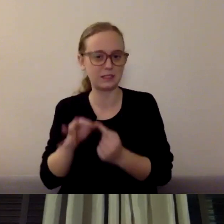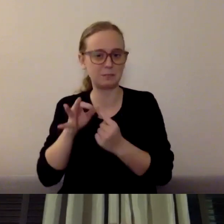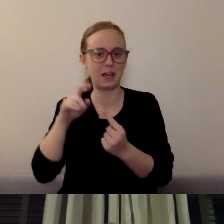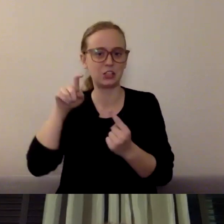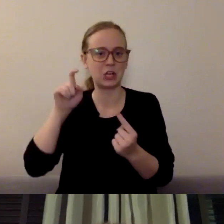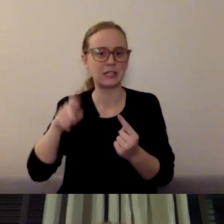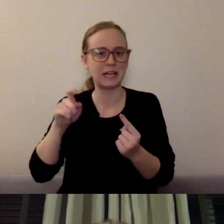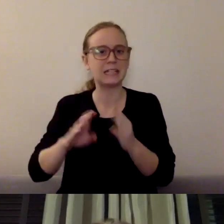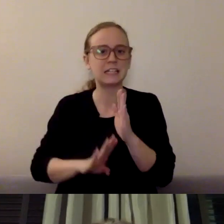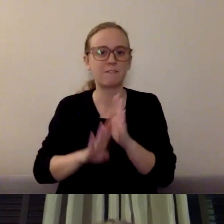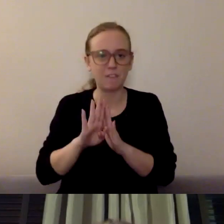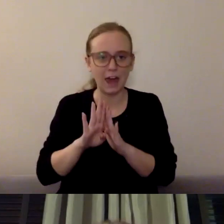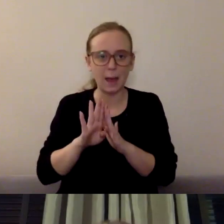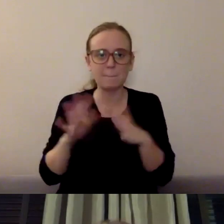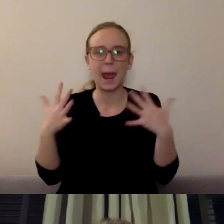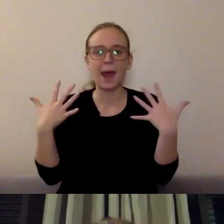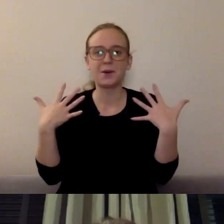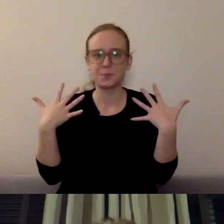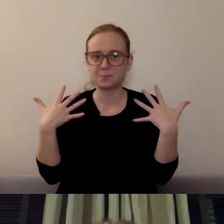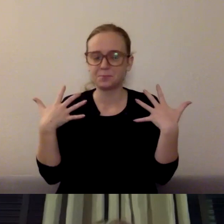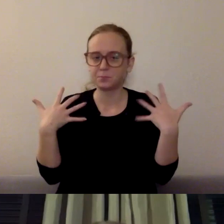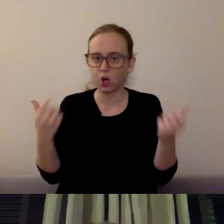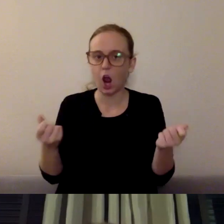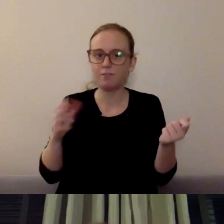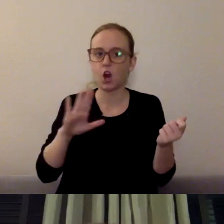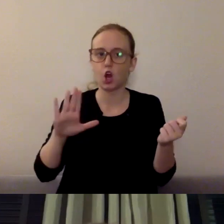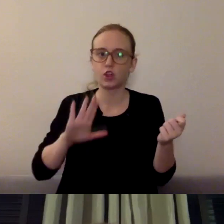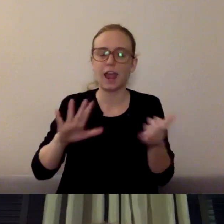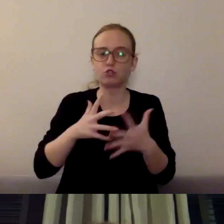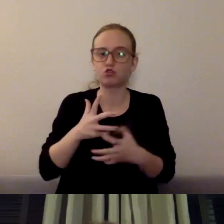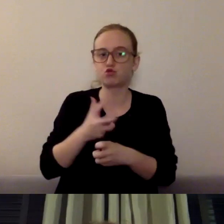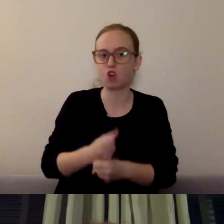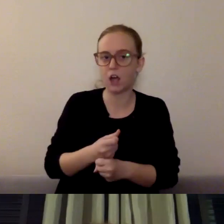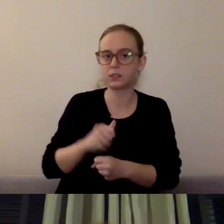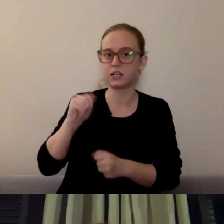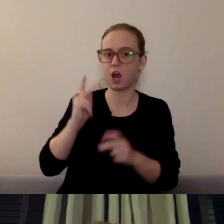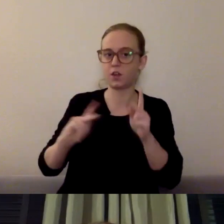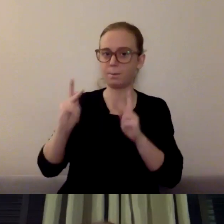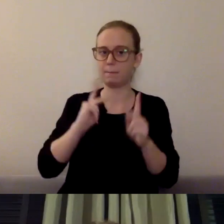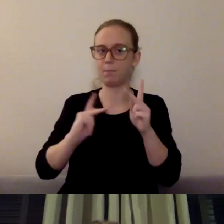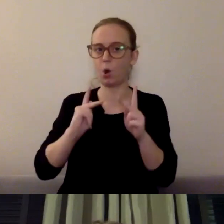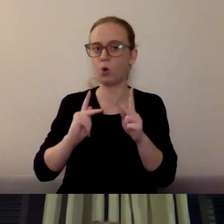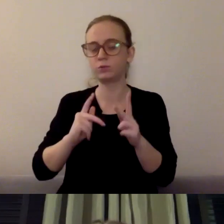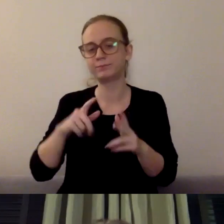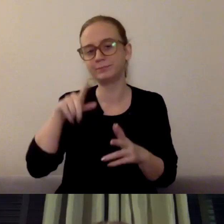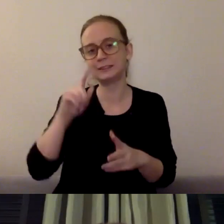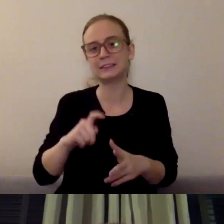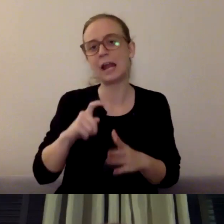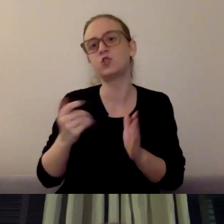develop a sense of safety and stability, and regain a sense of control. And those are all things as adults in their lives